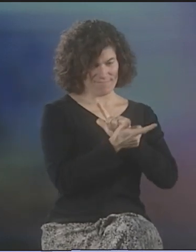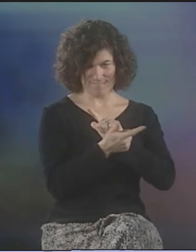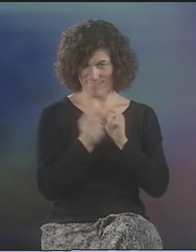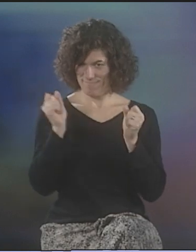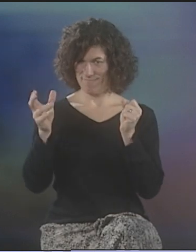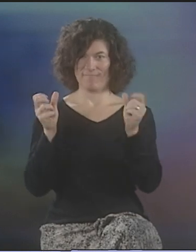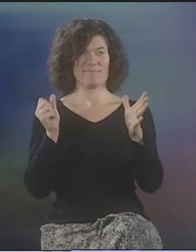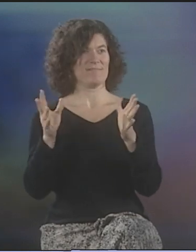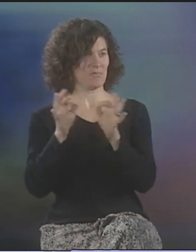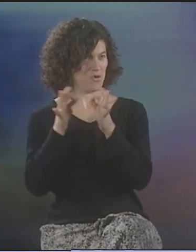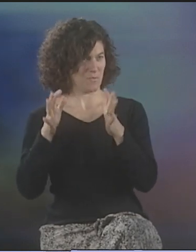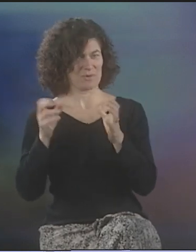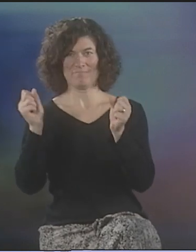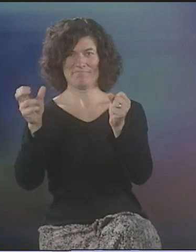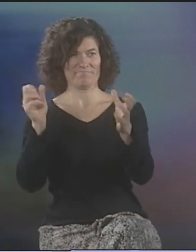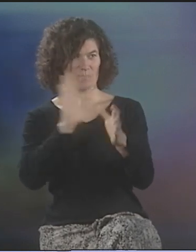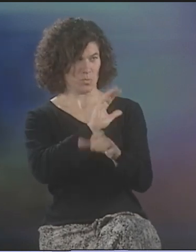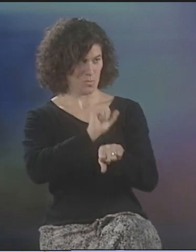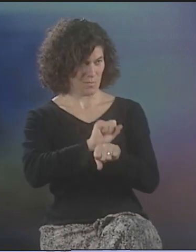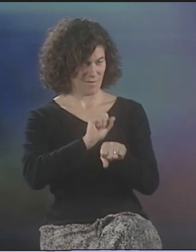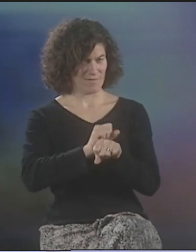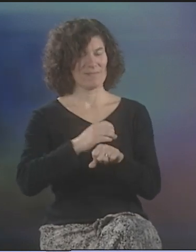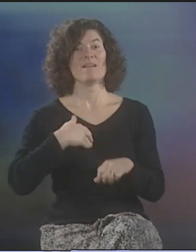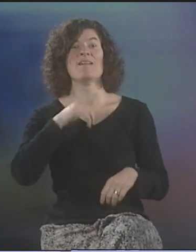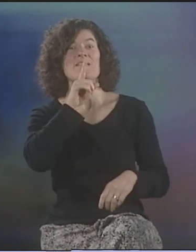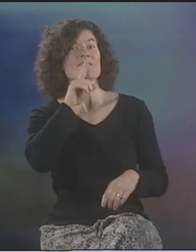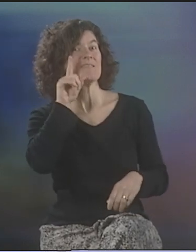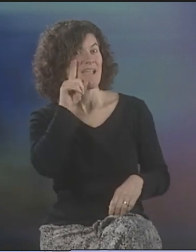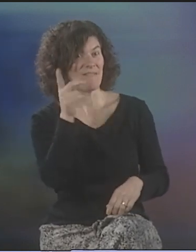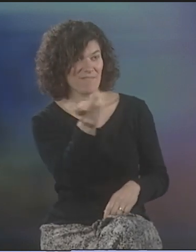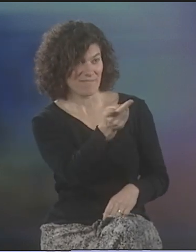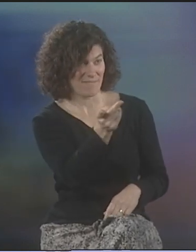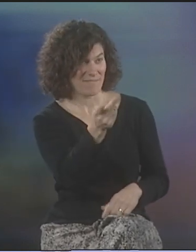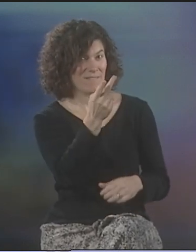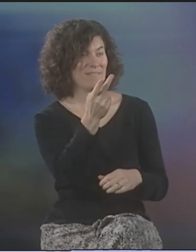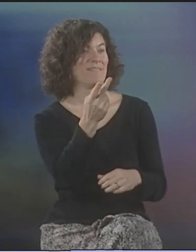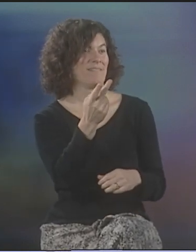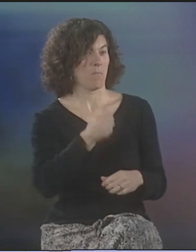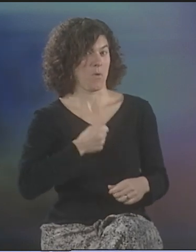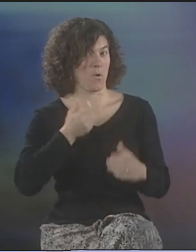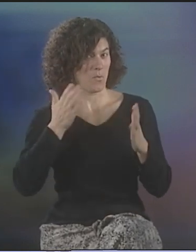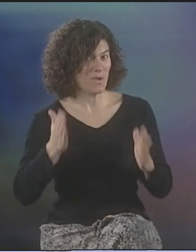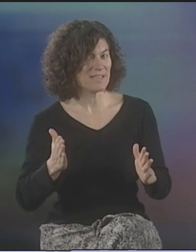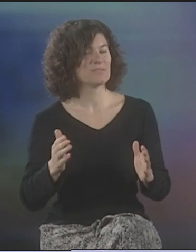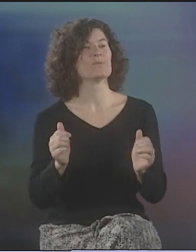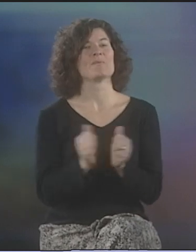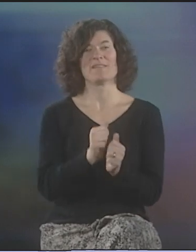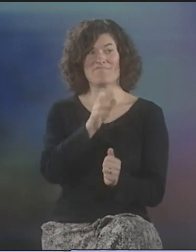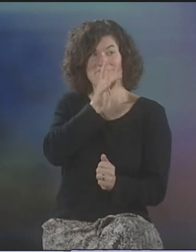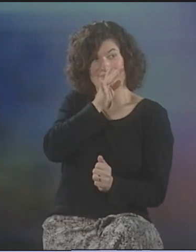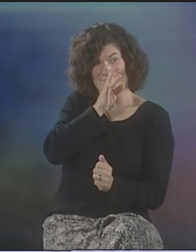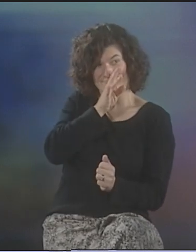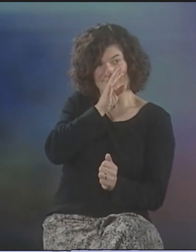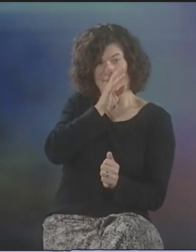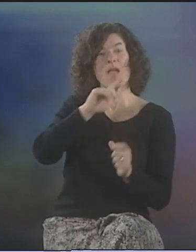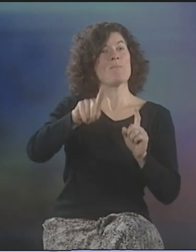BEING TRANSLATED AND INTERPRETED BY A DEAF PERSON. SOMETIMES, YOU'D HAVE TWO DEAF POETS